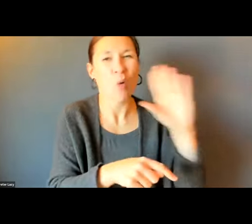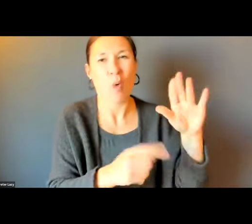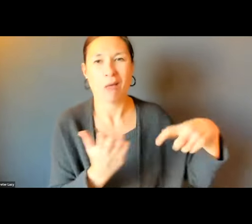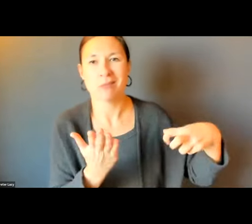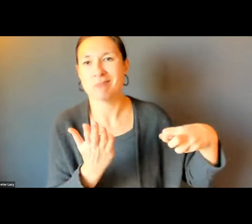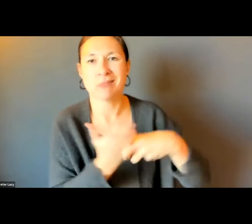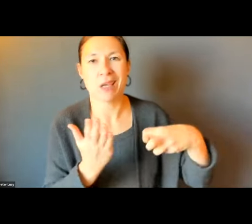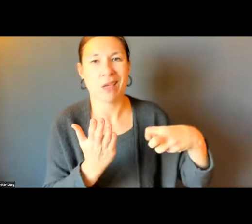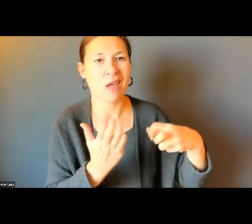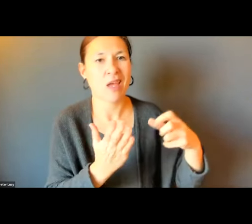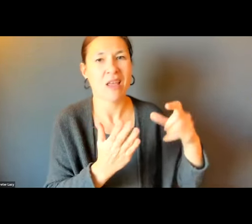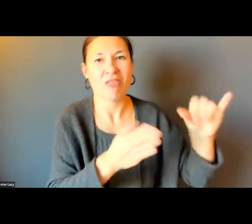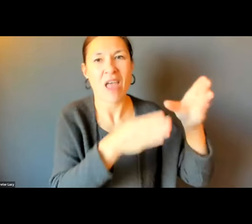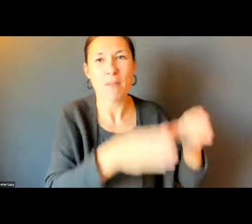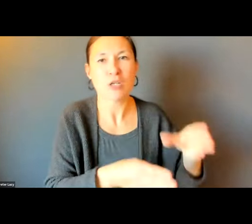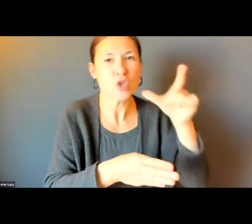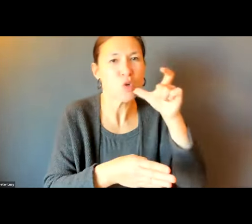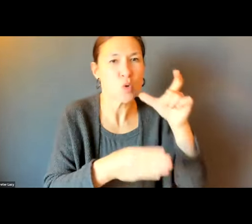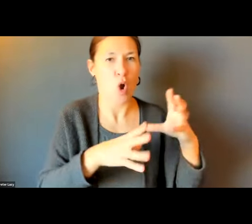A TICKET TO THE RELEVANT PROPERTY OWNER IF THEY HAVEN'T CLEARED THE SNOW.